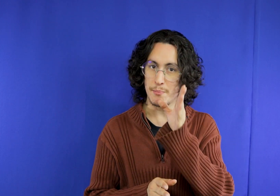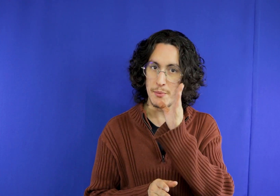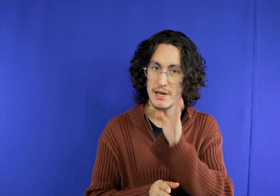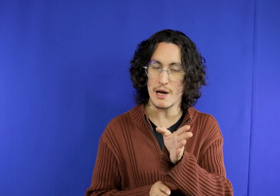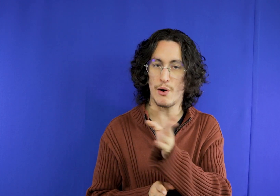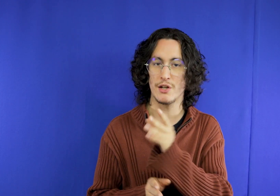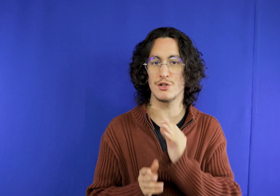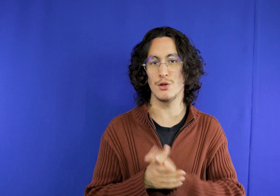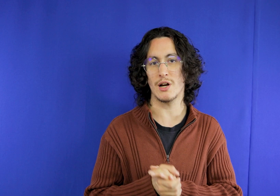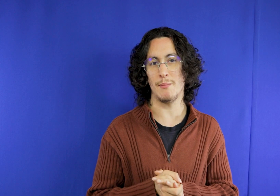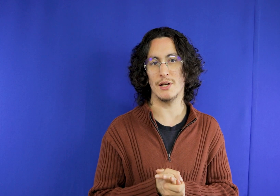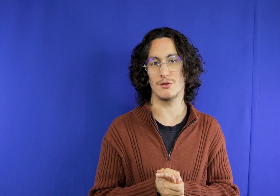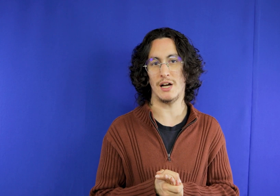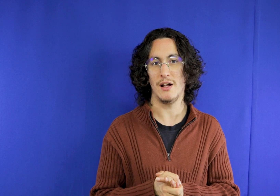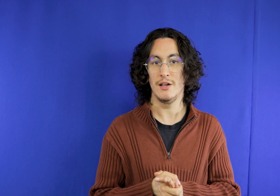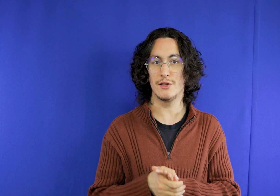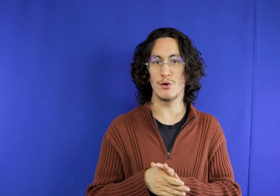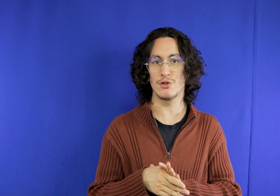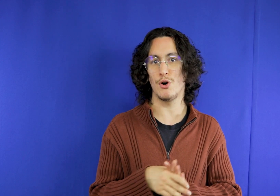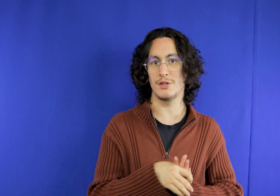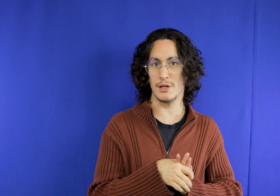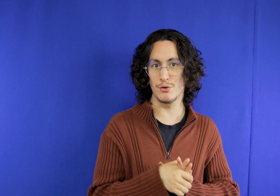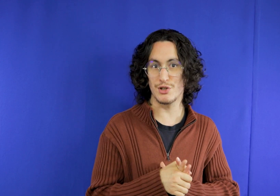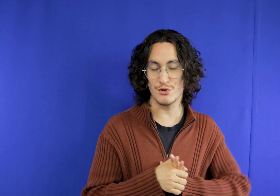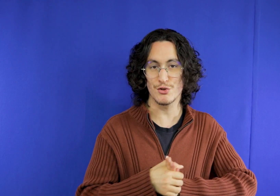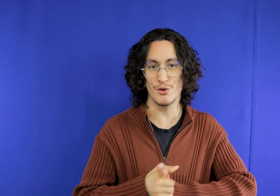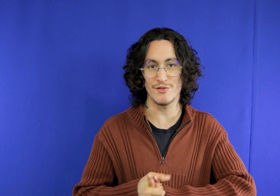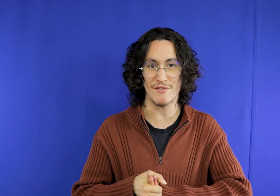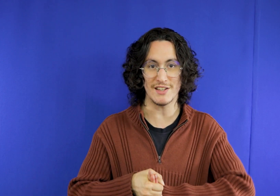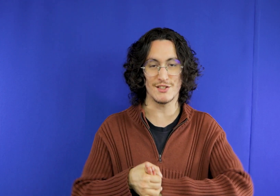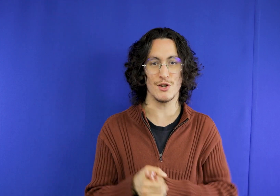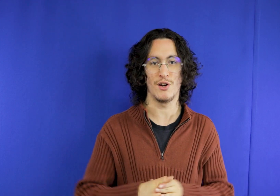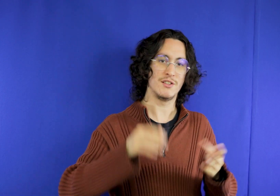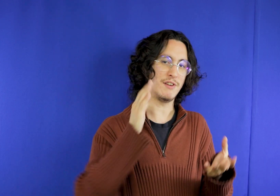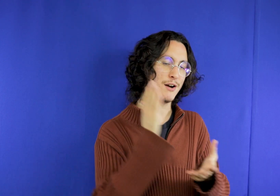boot half past five hour shift so're your script on the new ones will look like this o